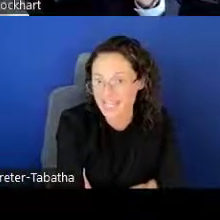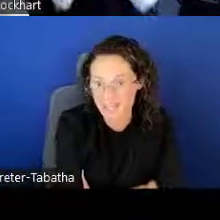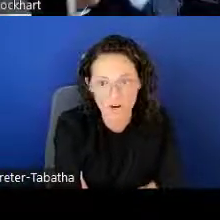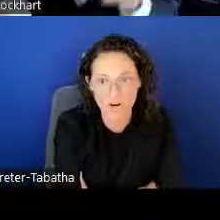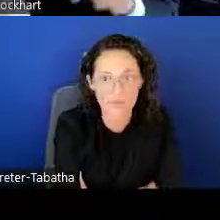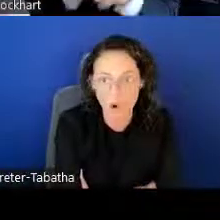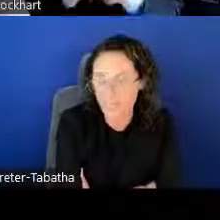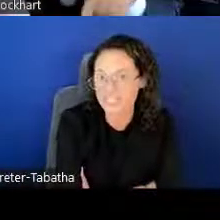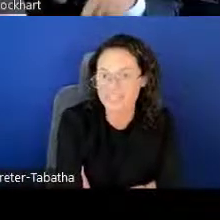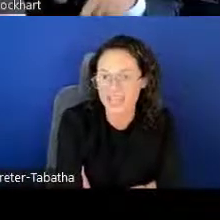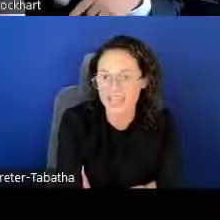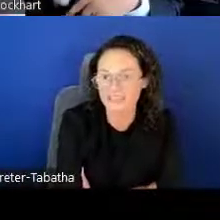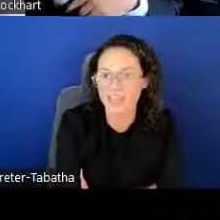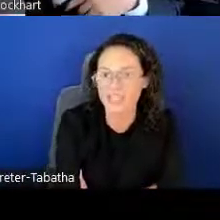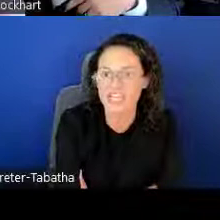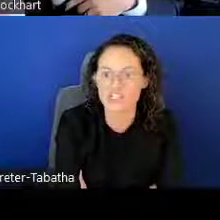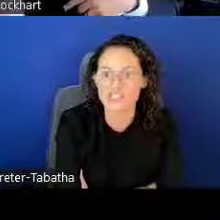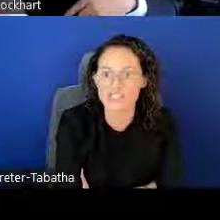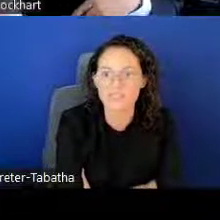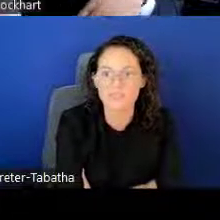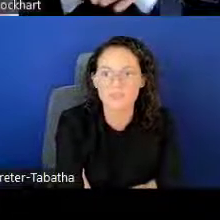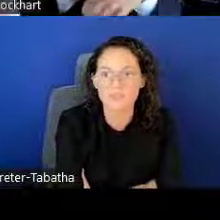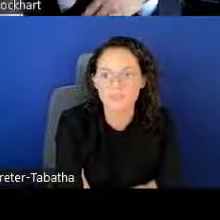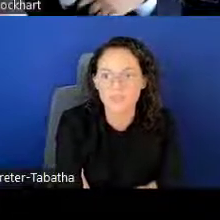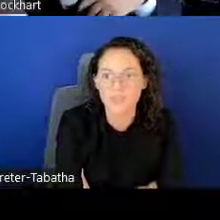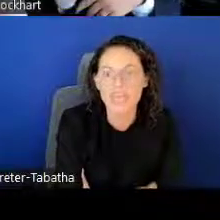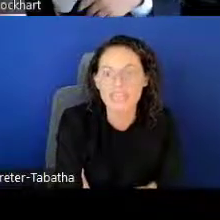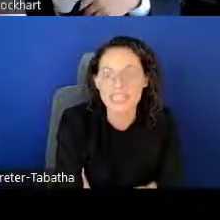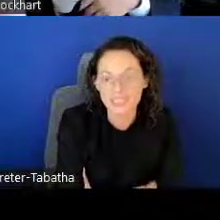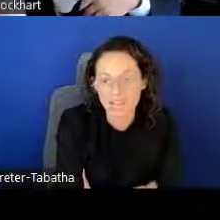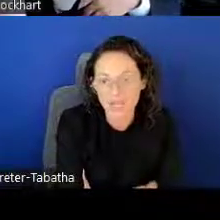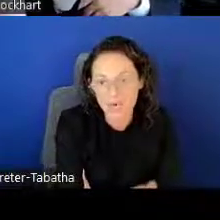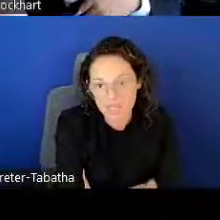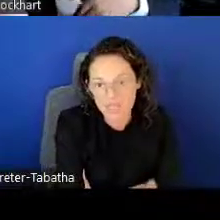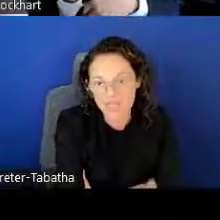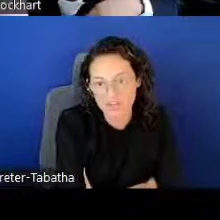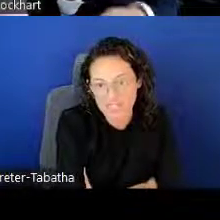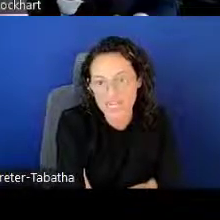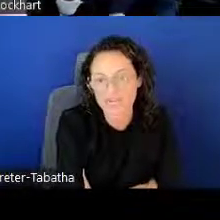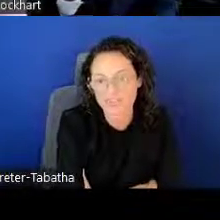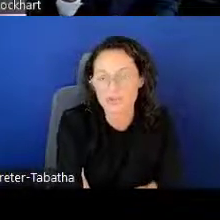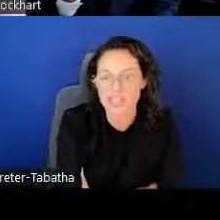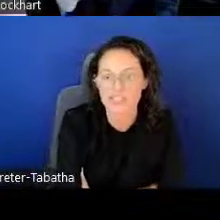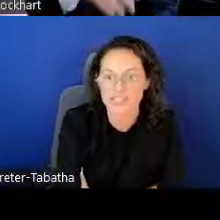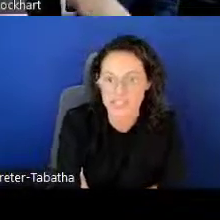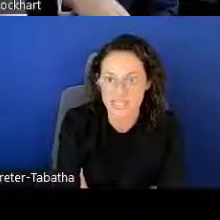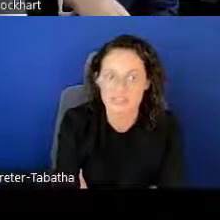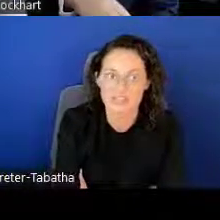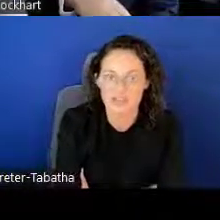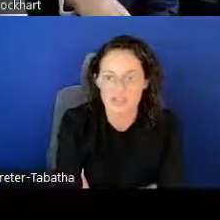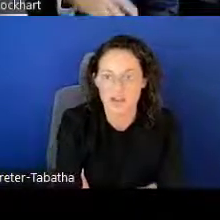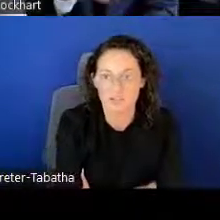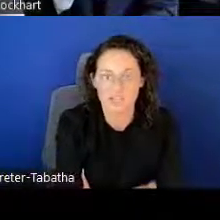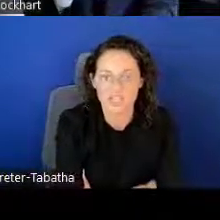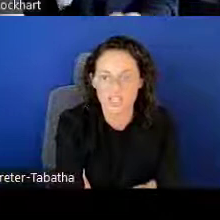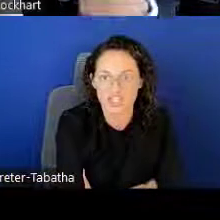is our opening day for applications, and the deadline will be Thursday, November 17th to submit your application.